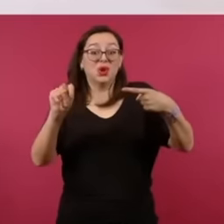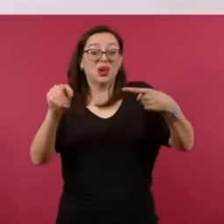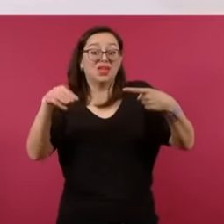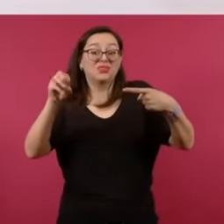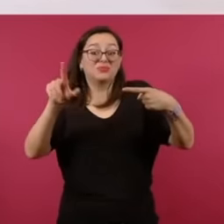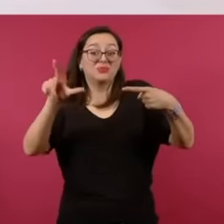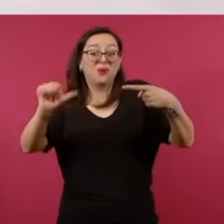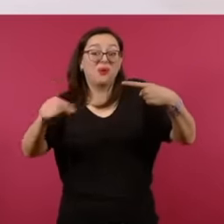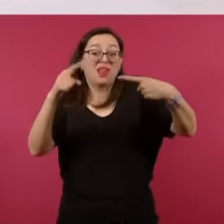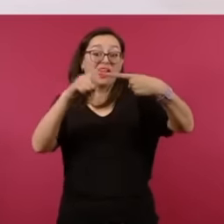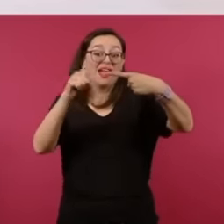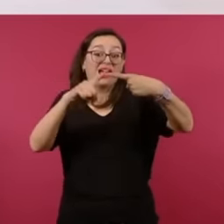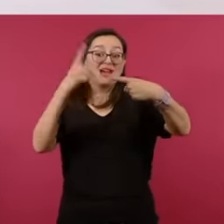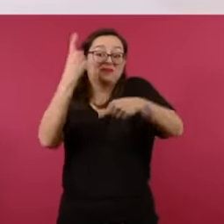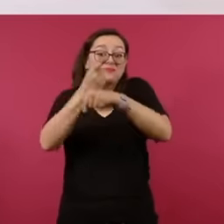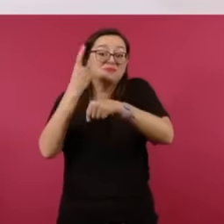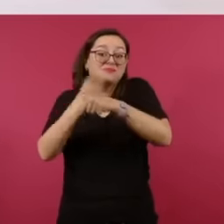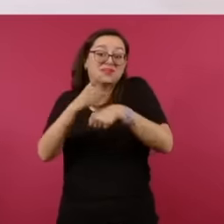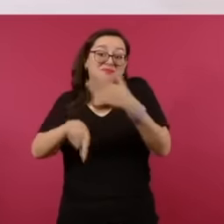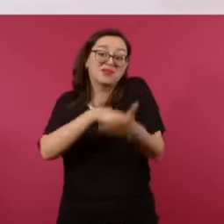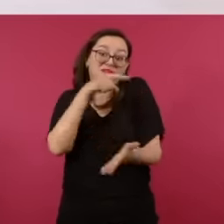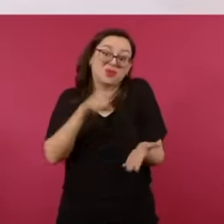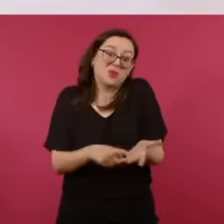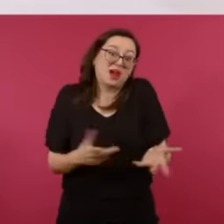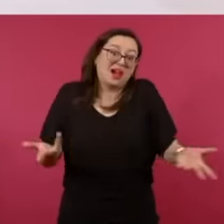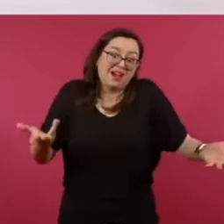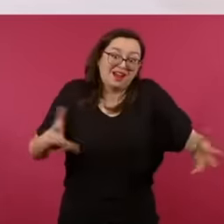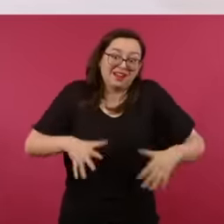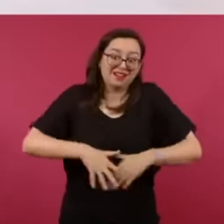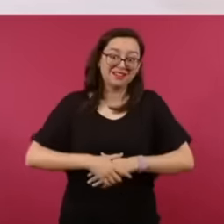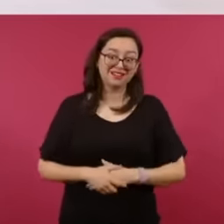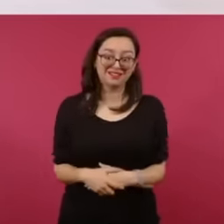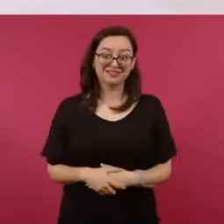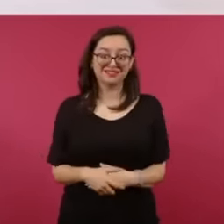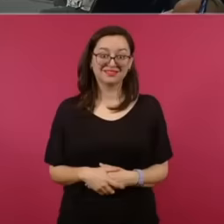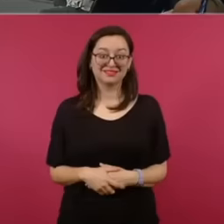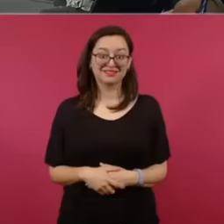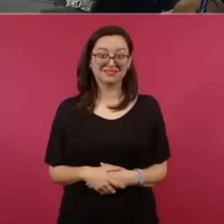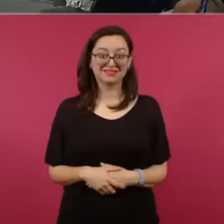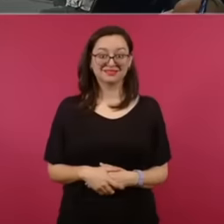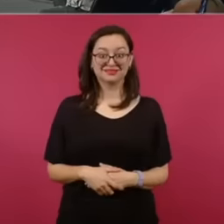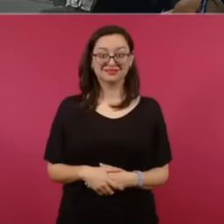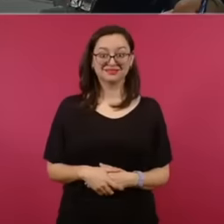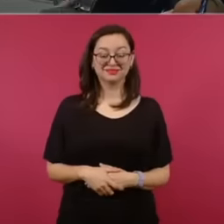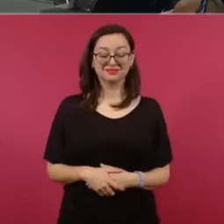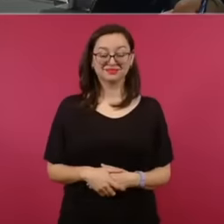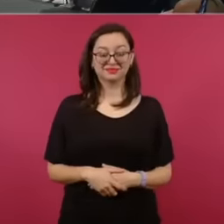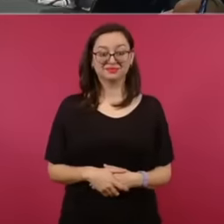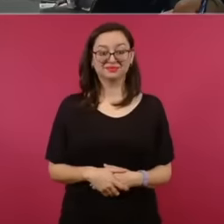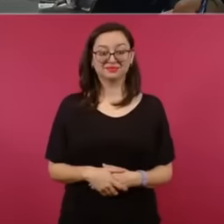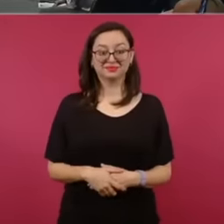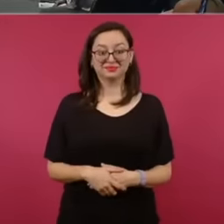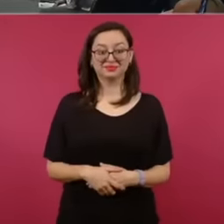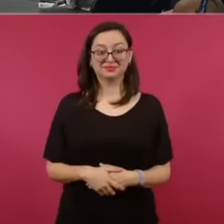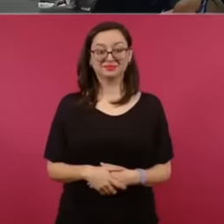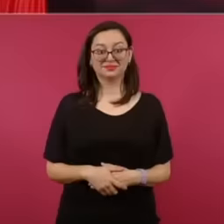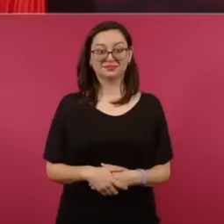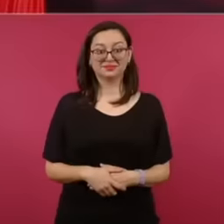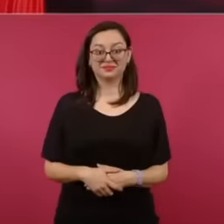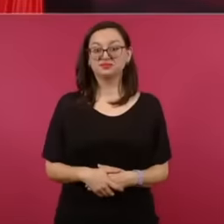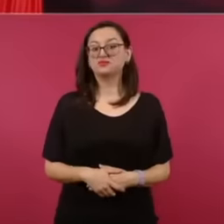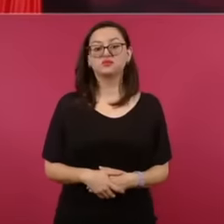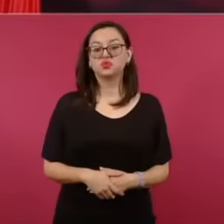they start it with him. Yes, because it's not in alphabetical order, right,